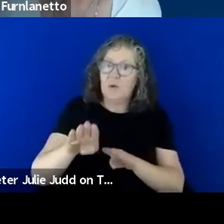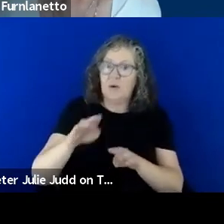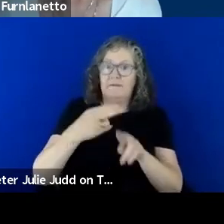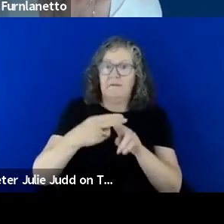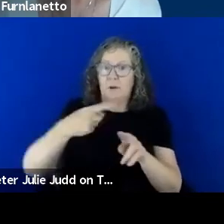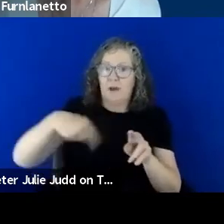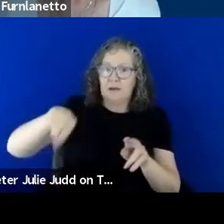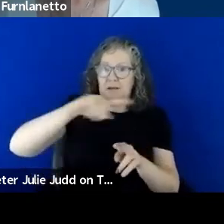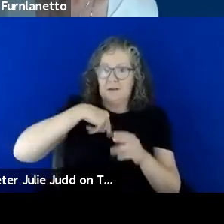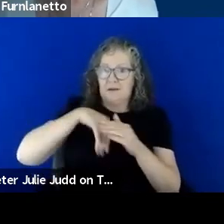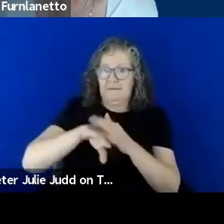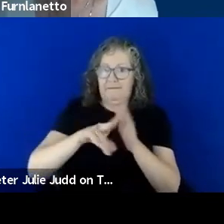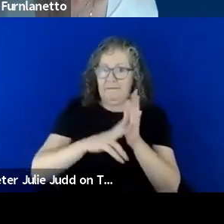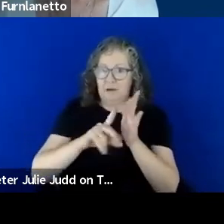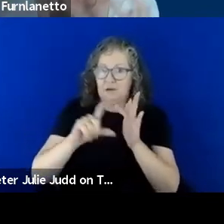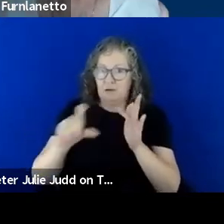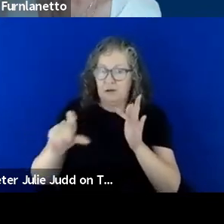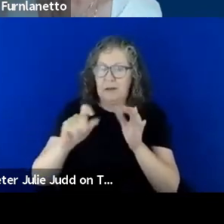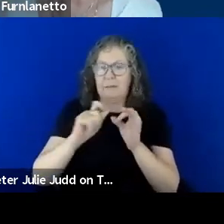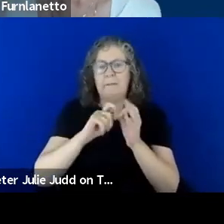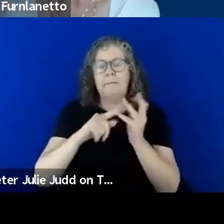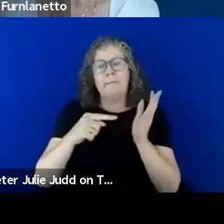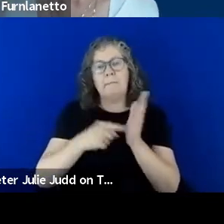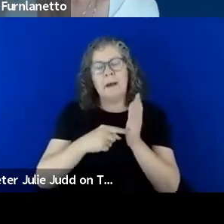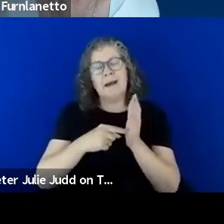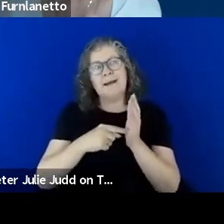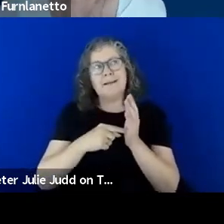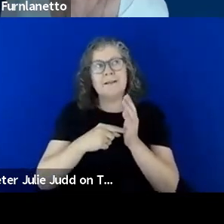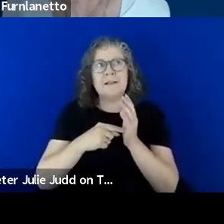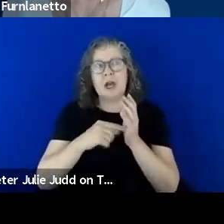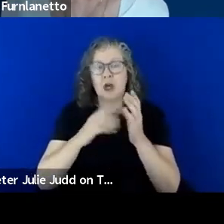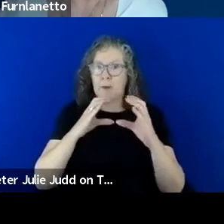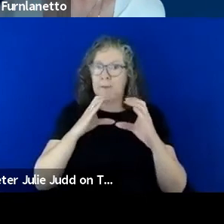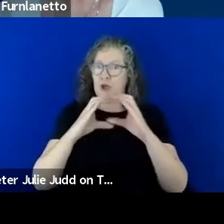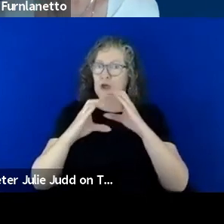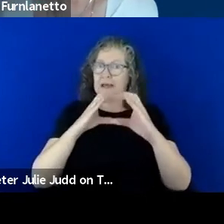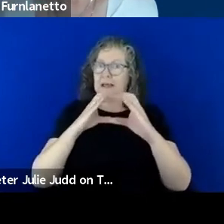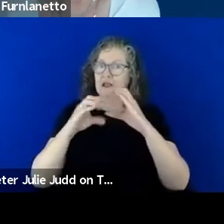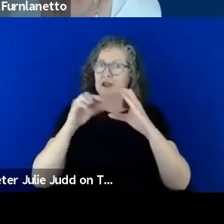but we need to, that's where communication we can talk about the nuts and bolts and some